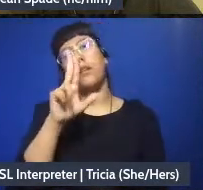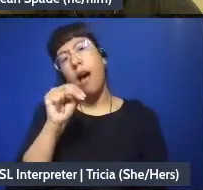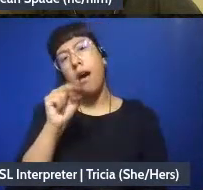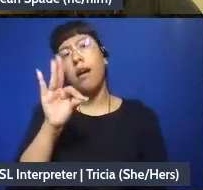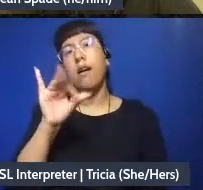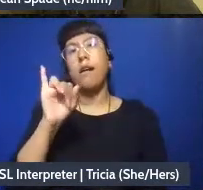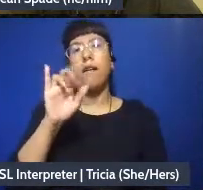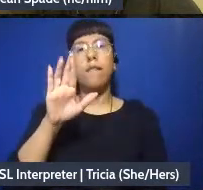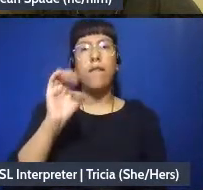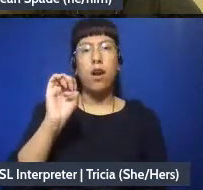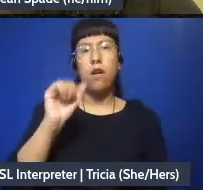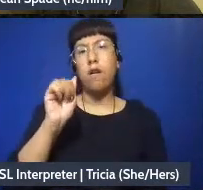Household items